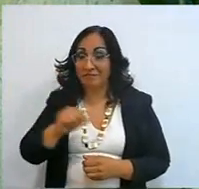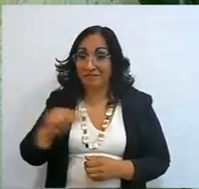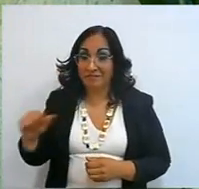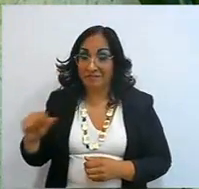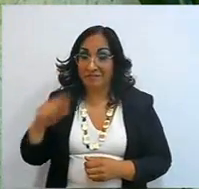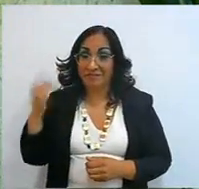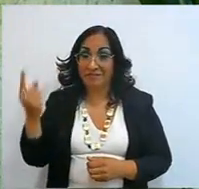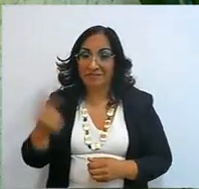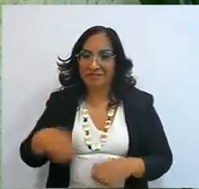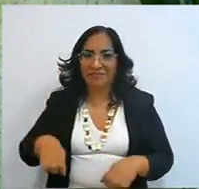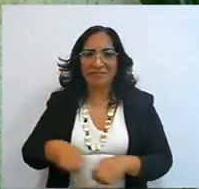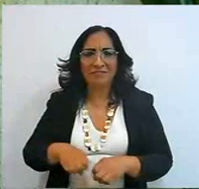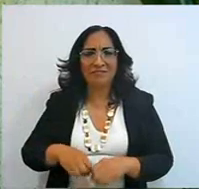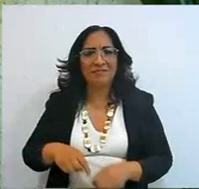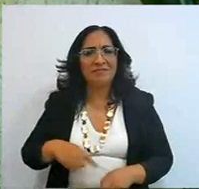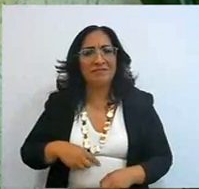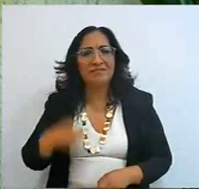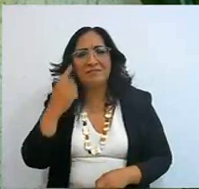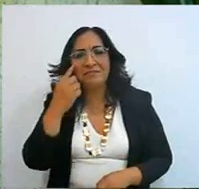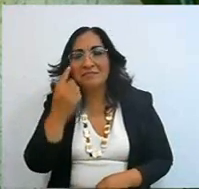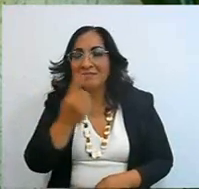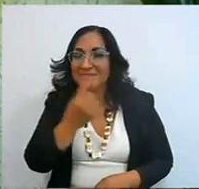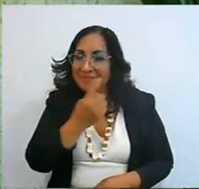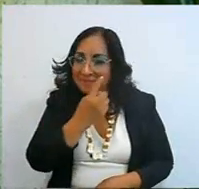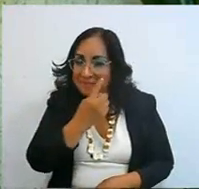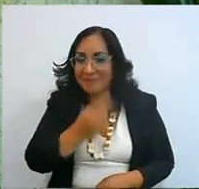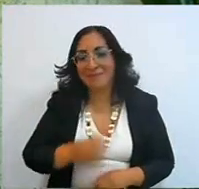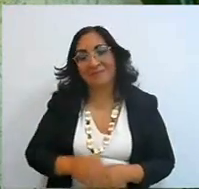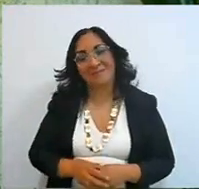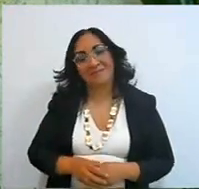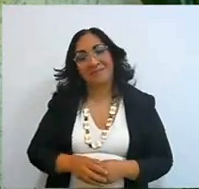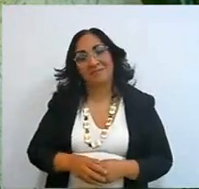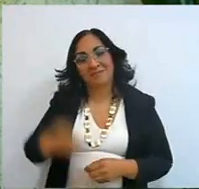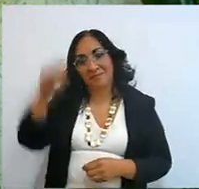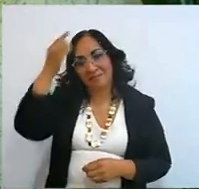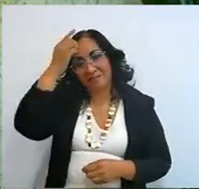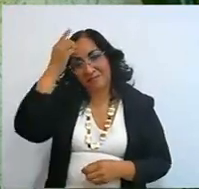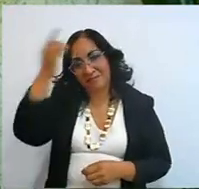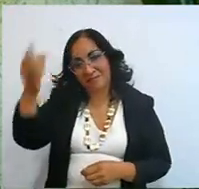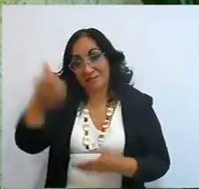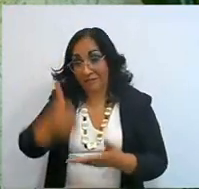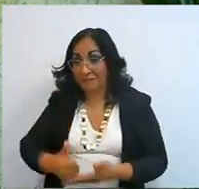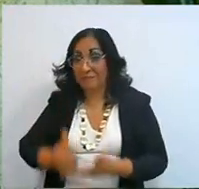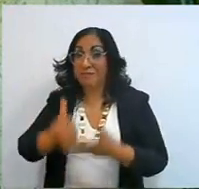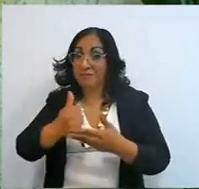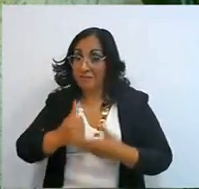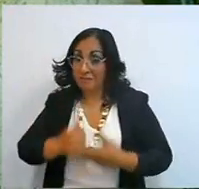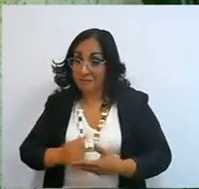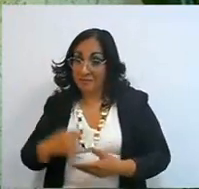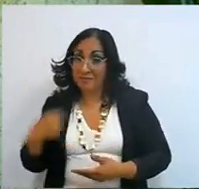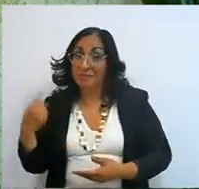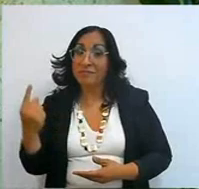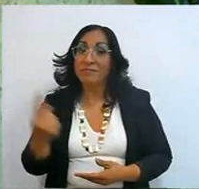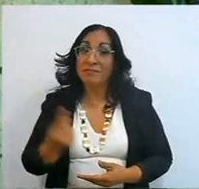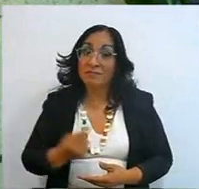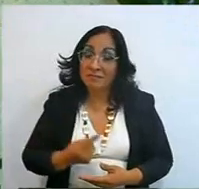as I look at God, God puts her as I do, and the two of us are one,